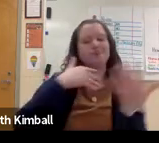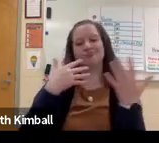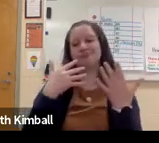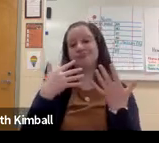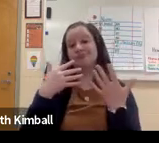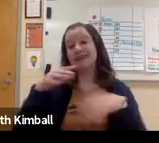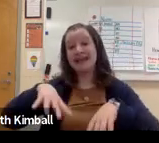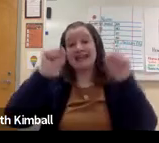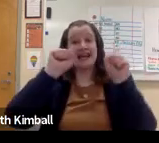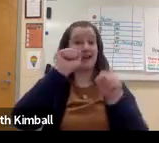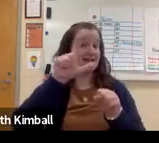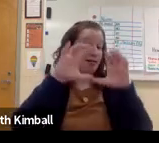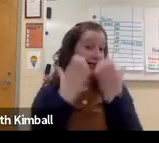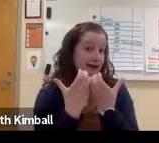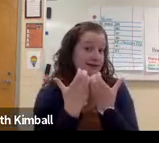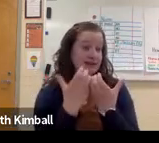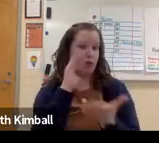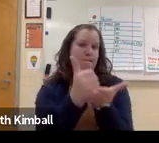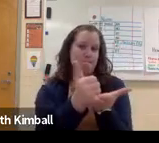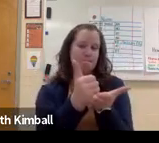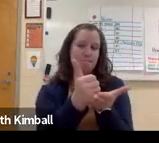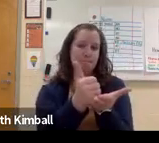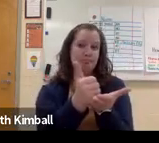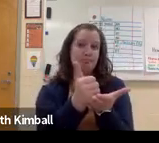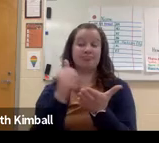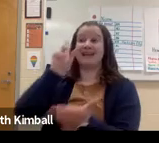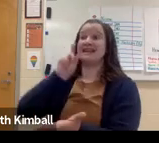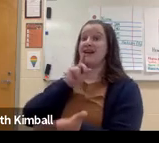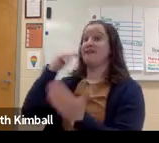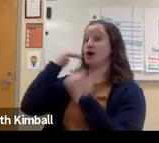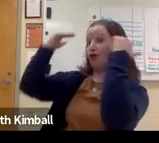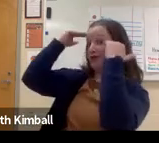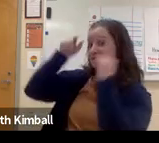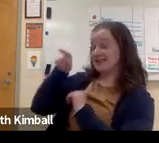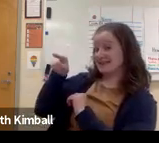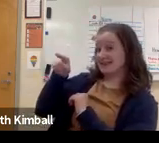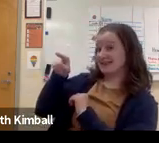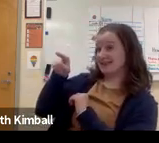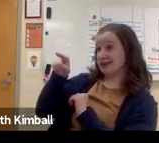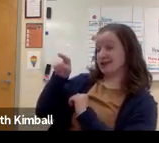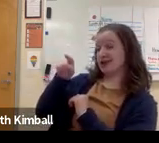Deaf community events, interact with the community, take an ASL class. Those are some little things that will help.